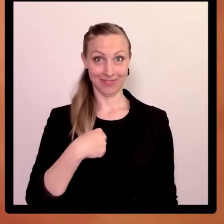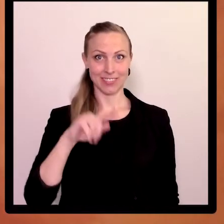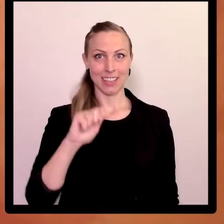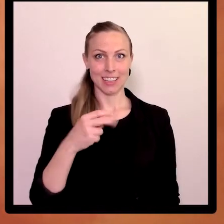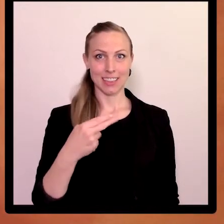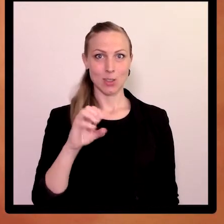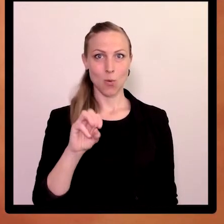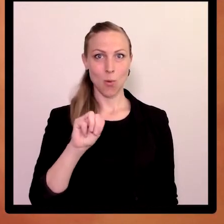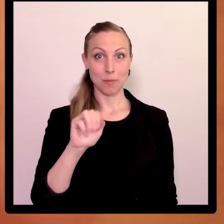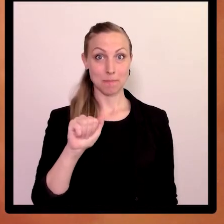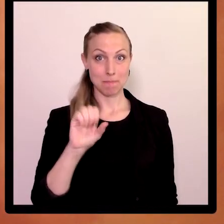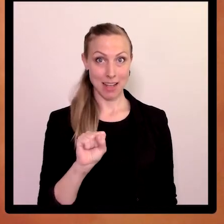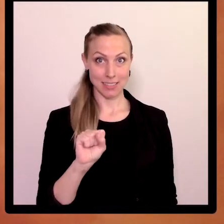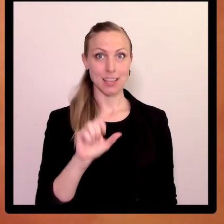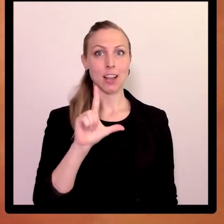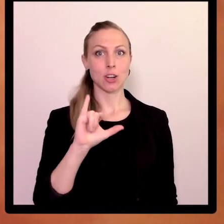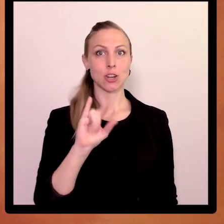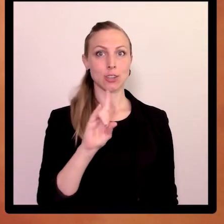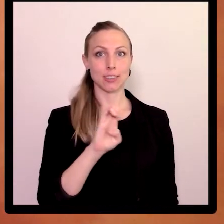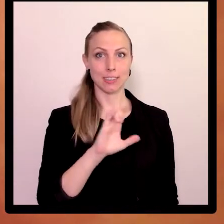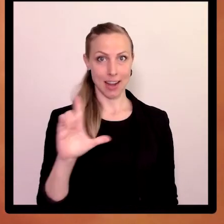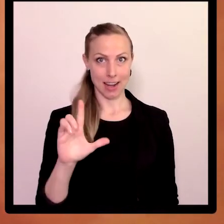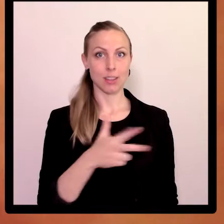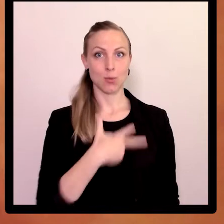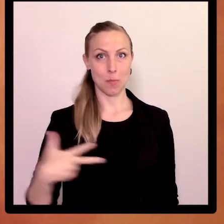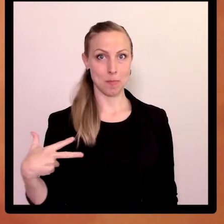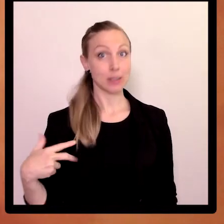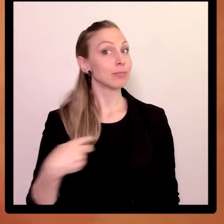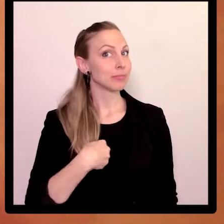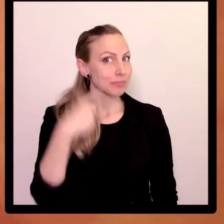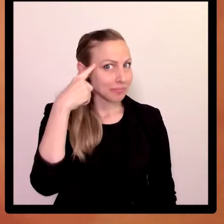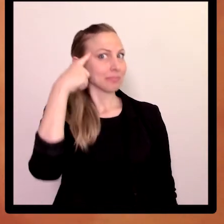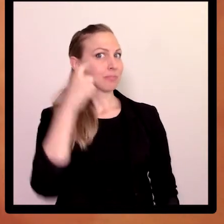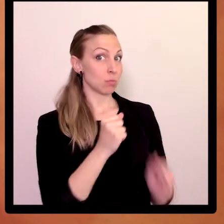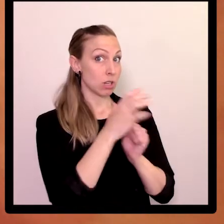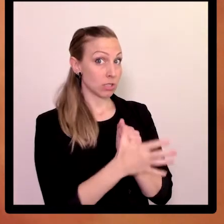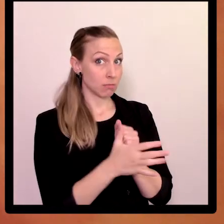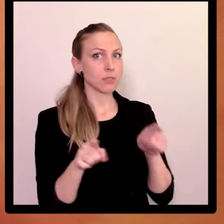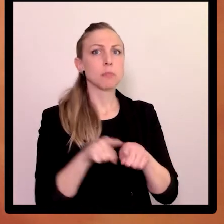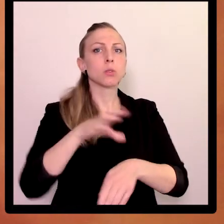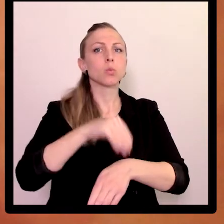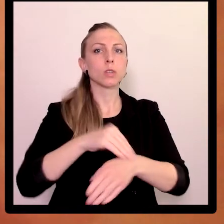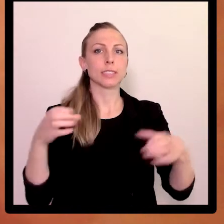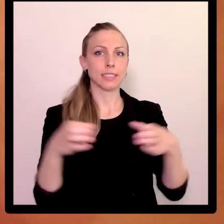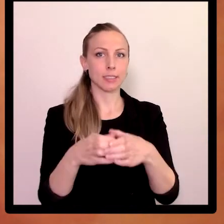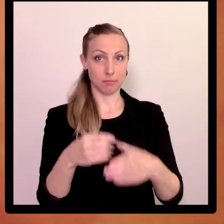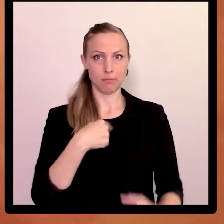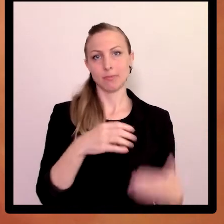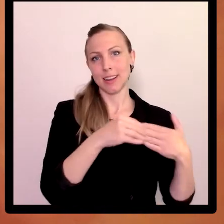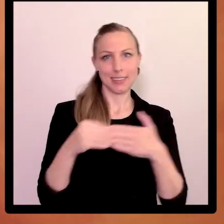My name is Thomas Lydell. I am the inventor of Spreadthesign and the coordinator of the Swedish team.